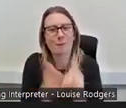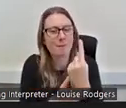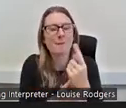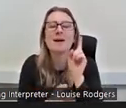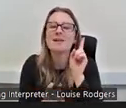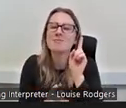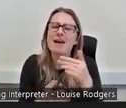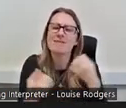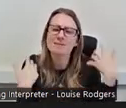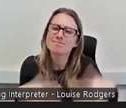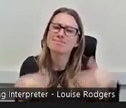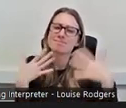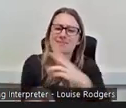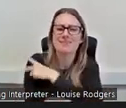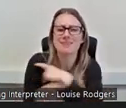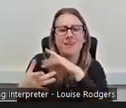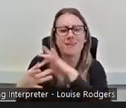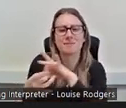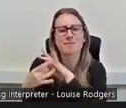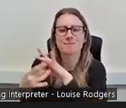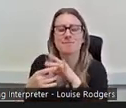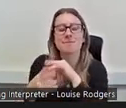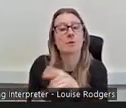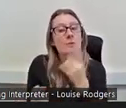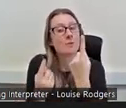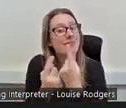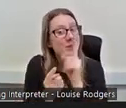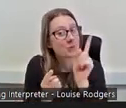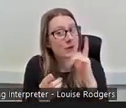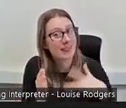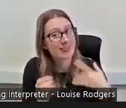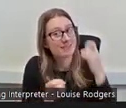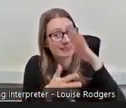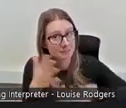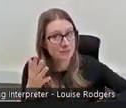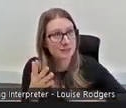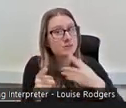alongside me. One of the things that I will say is lived experience is been talked about more and